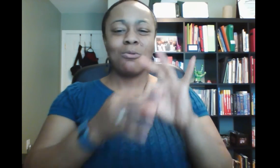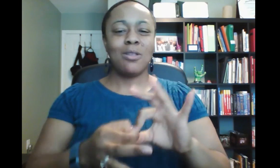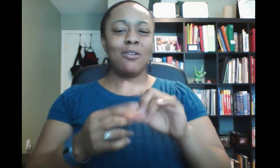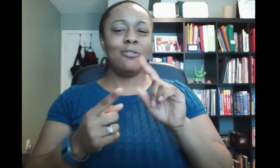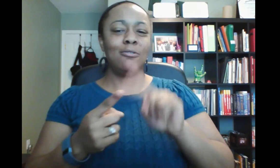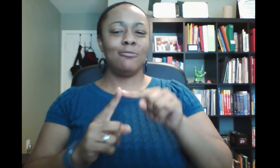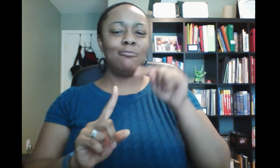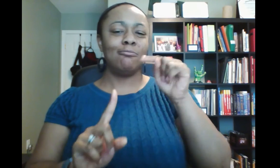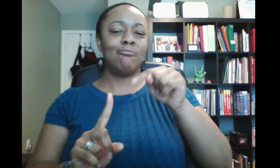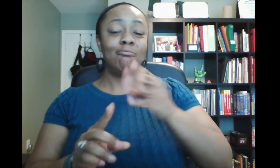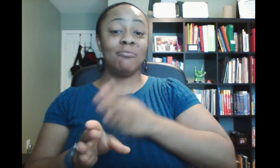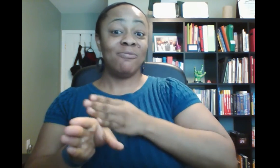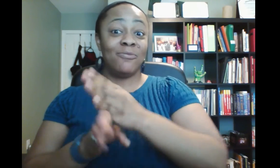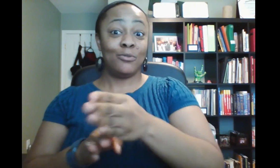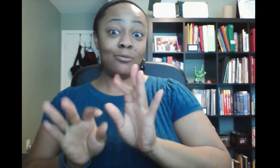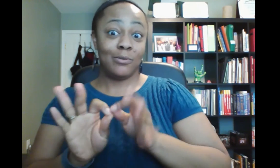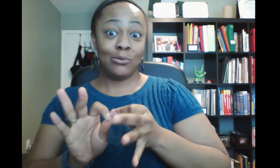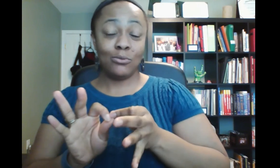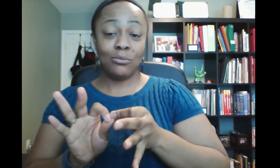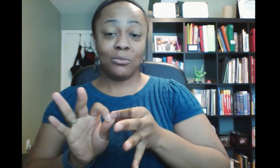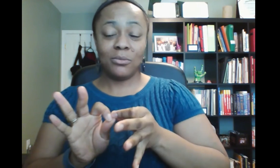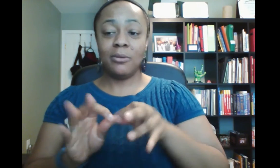related to the interpreting profession.